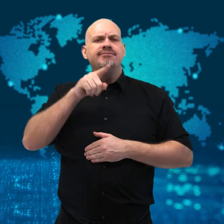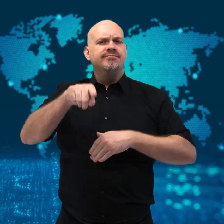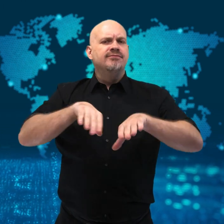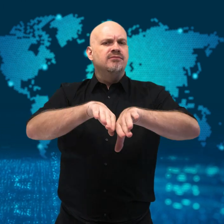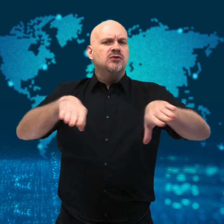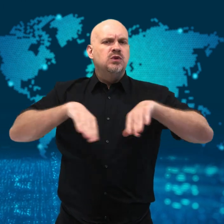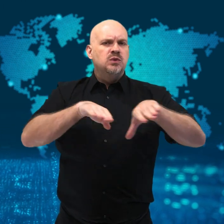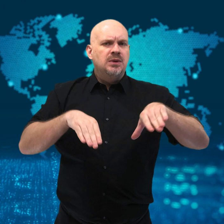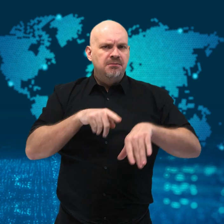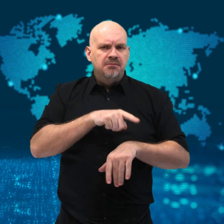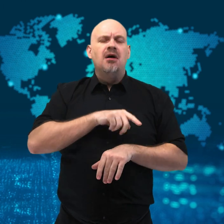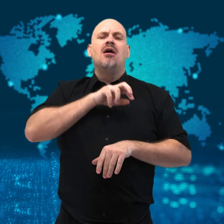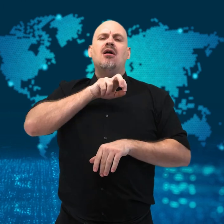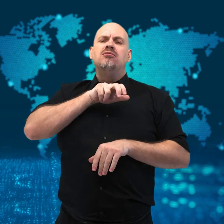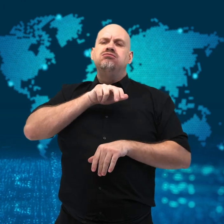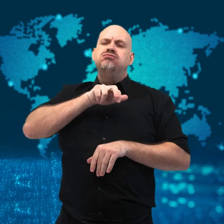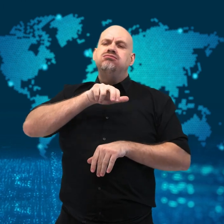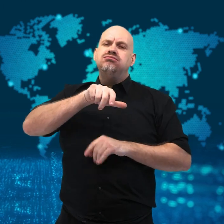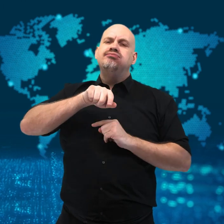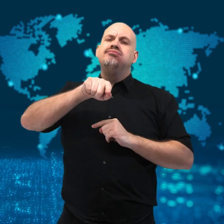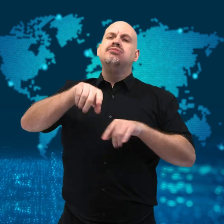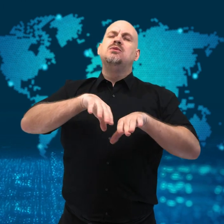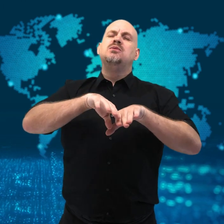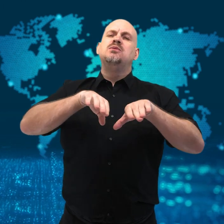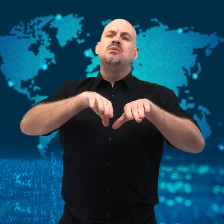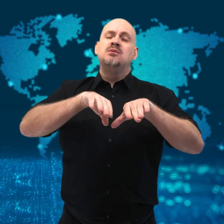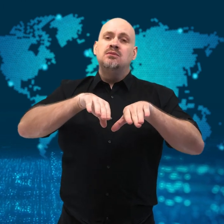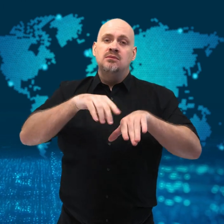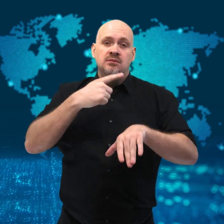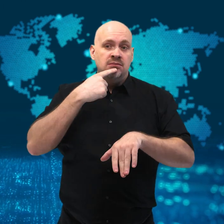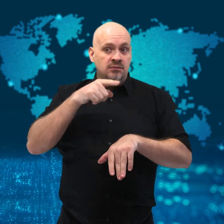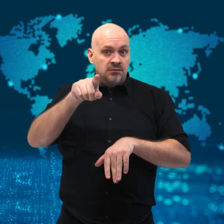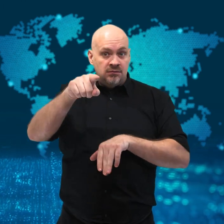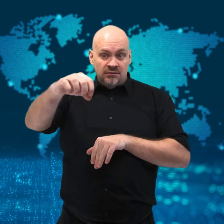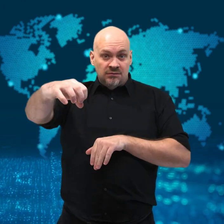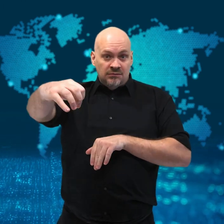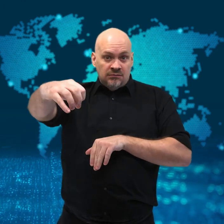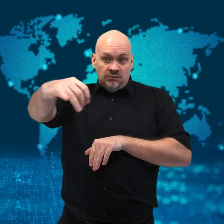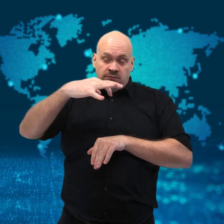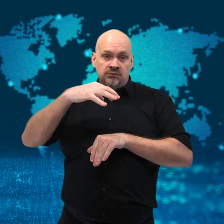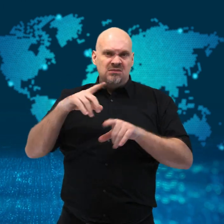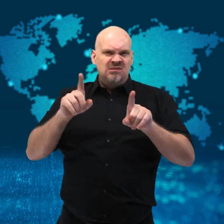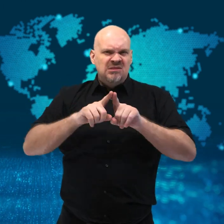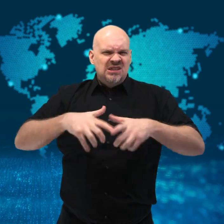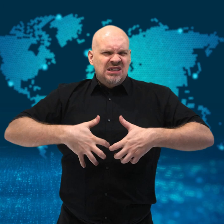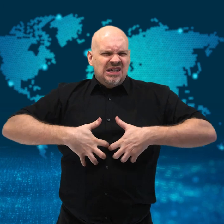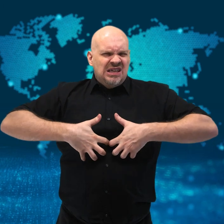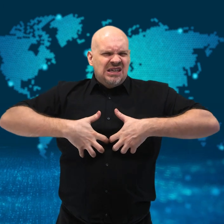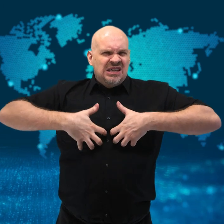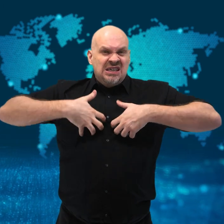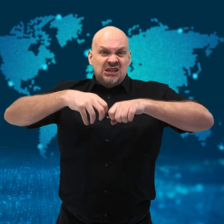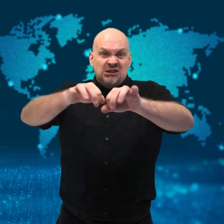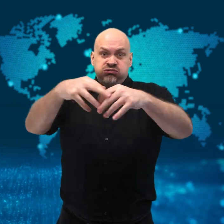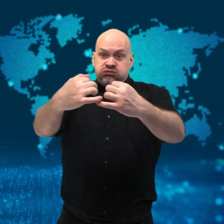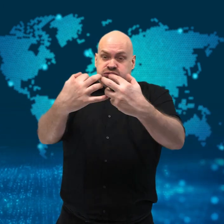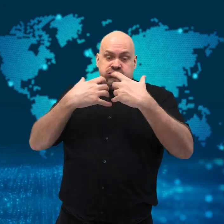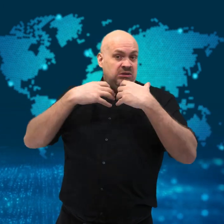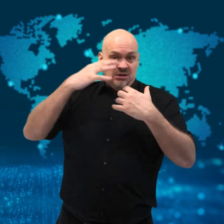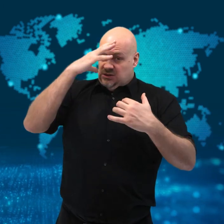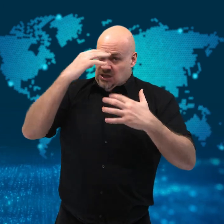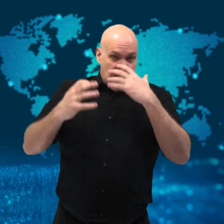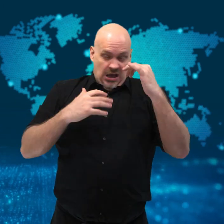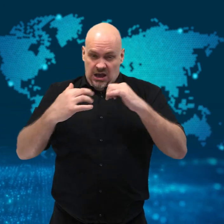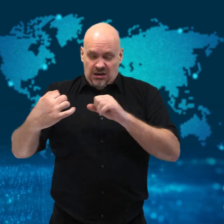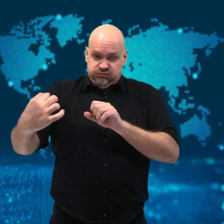what he described as the “angriest octopus” chased him and attacked him.